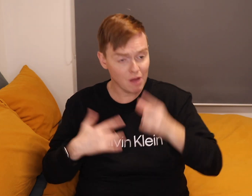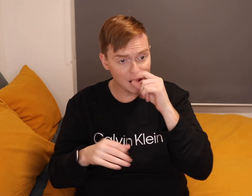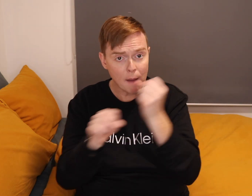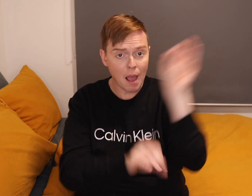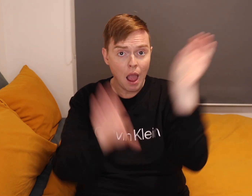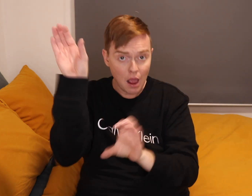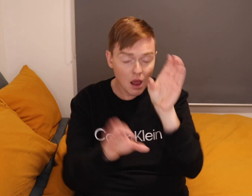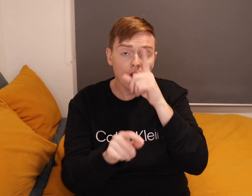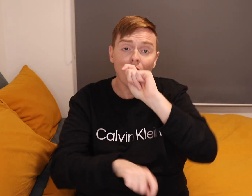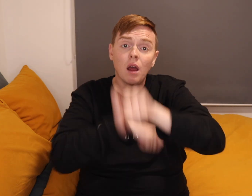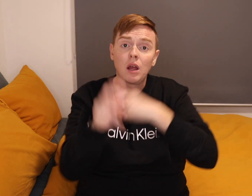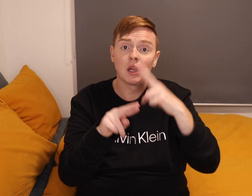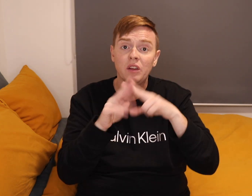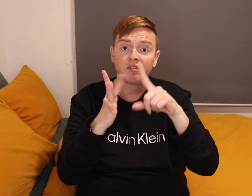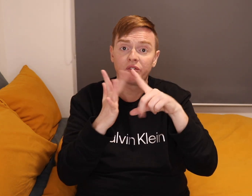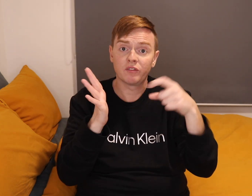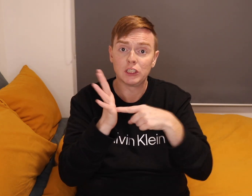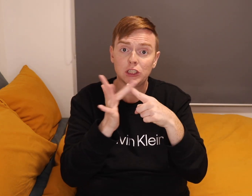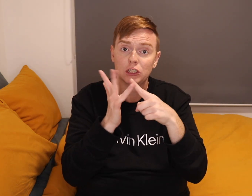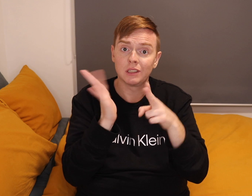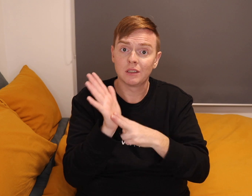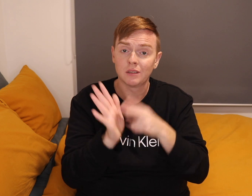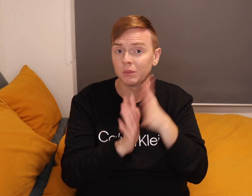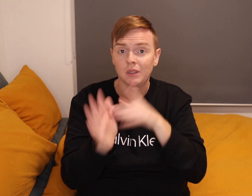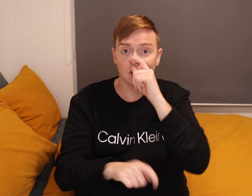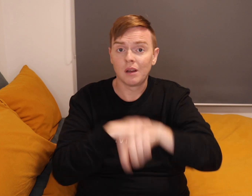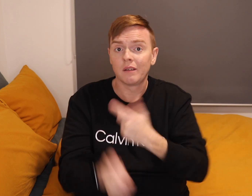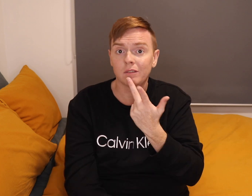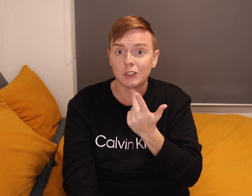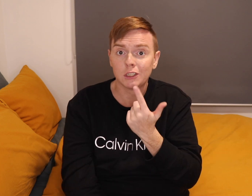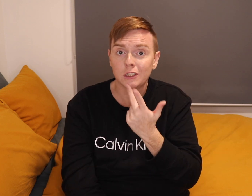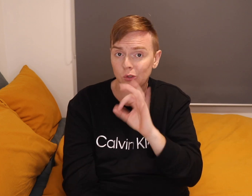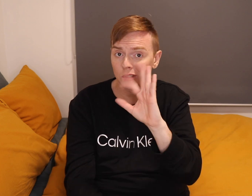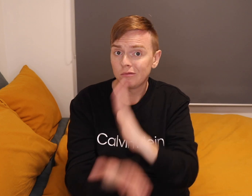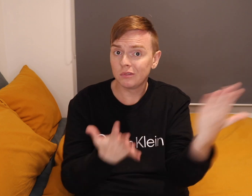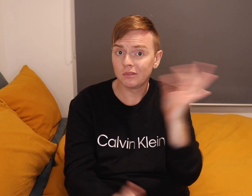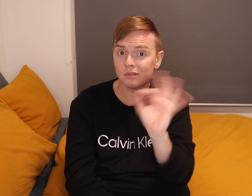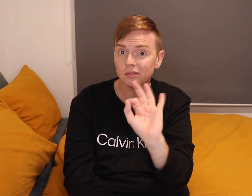Just add some stories and change them into fiction. It doesn't have to be a real story.